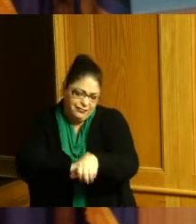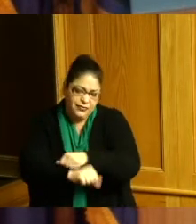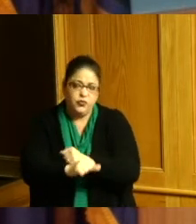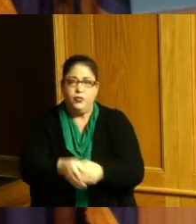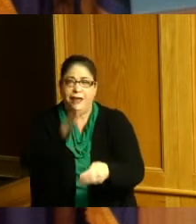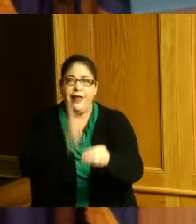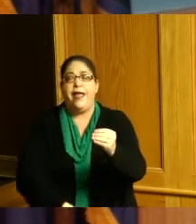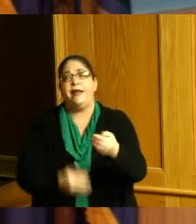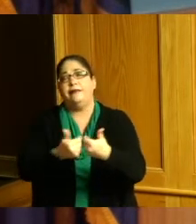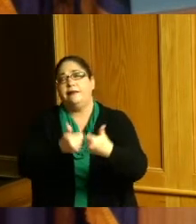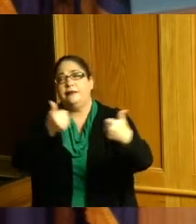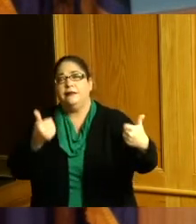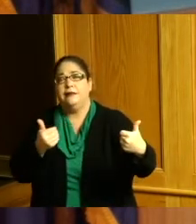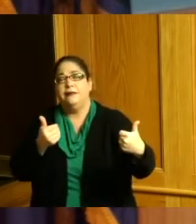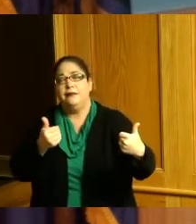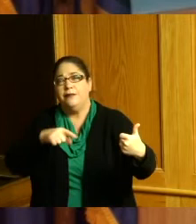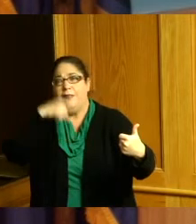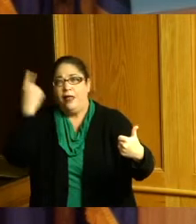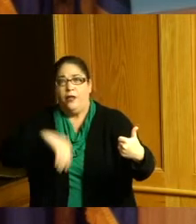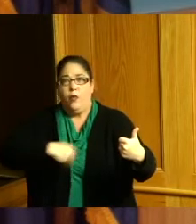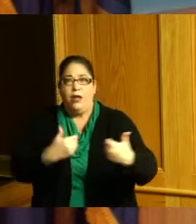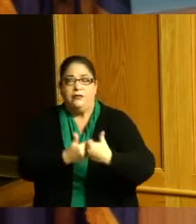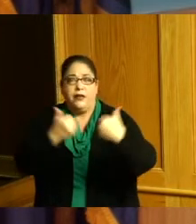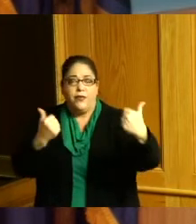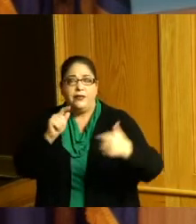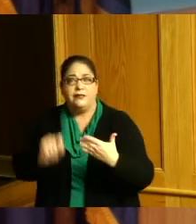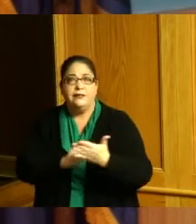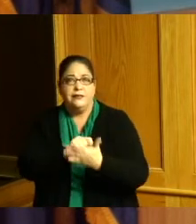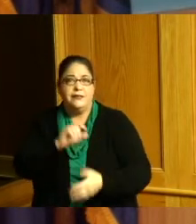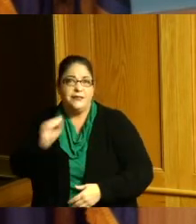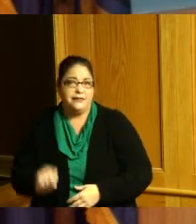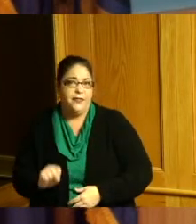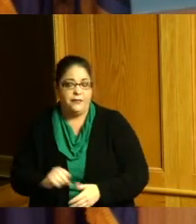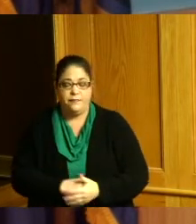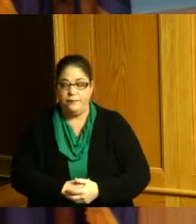under Dr King's leadership the organization was also instrumental in the civil rights